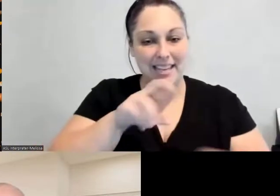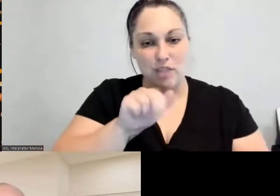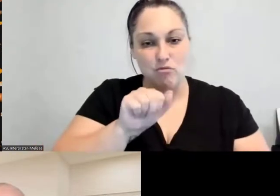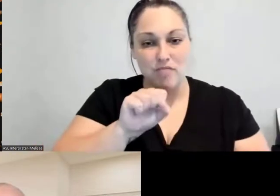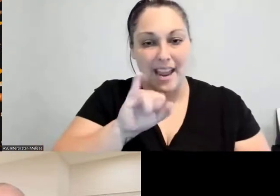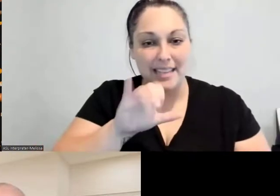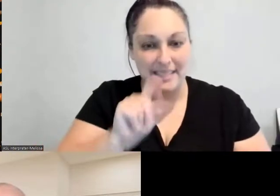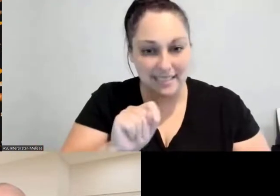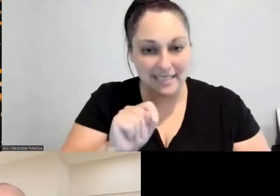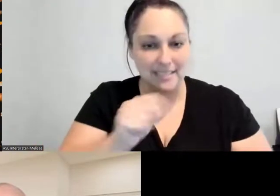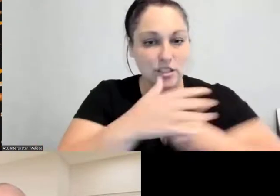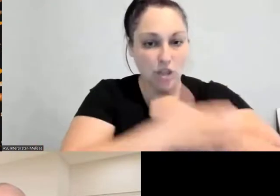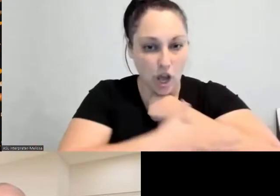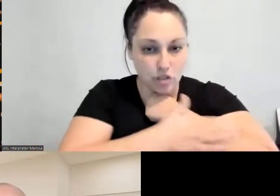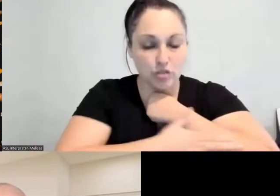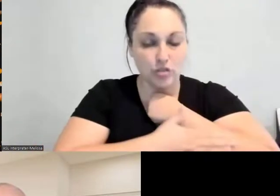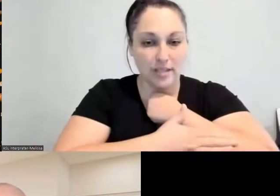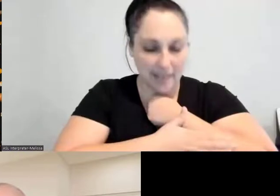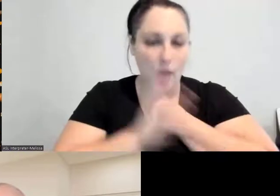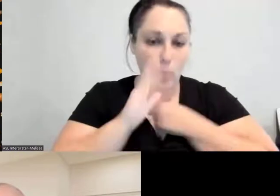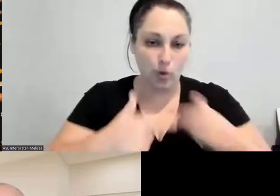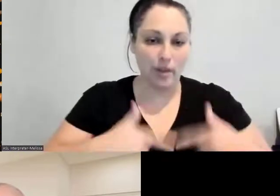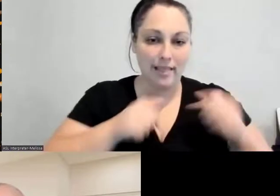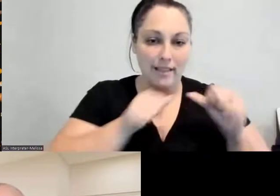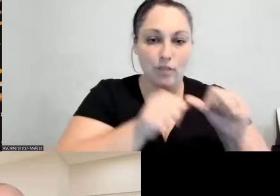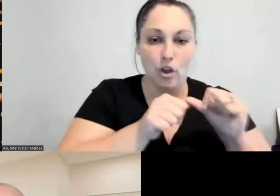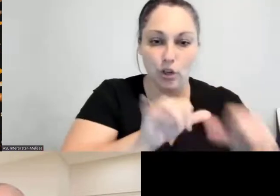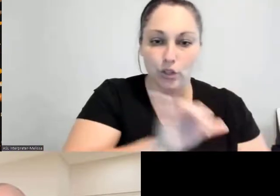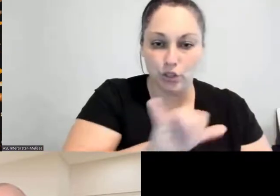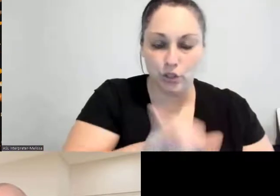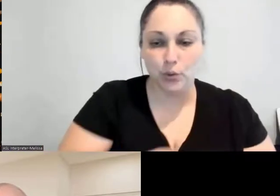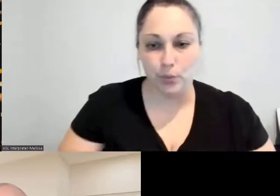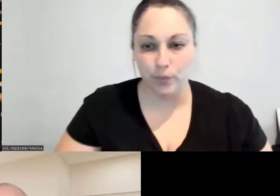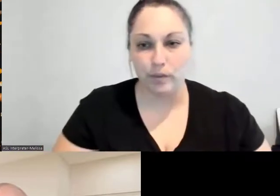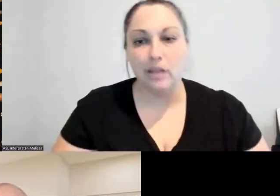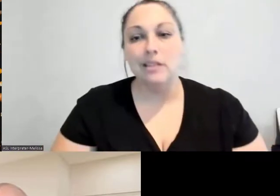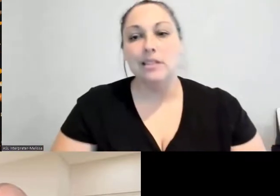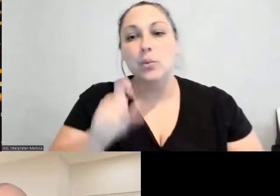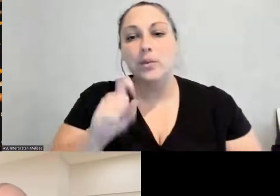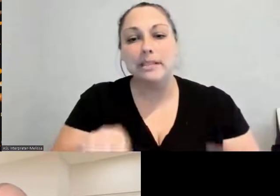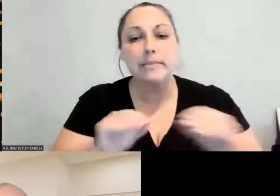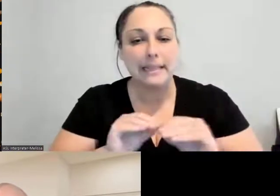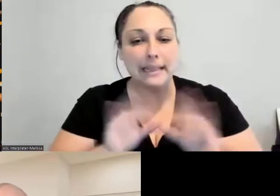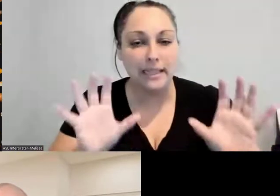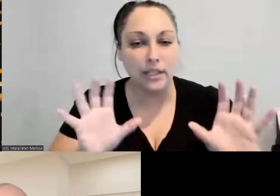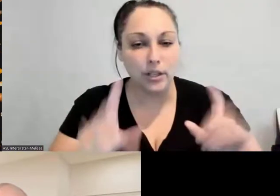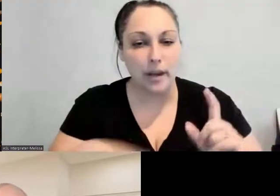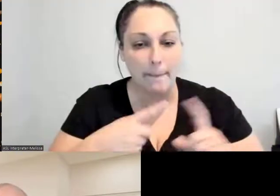So even in our struggles as we acknowledge that we are moving forward, I want us to never forget the past.